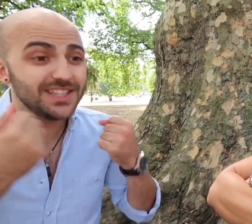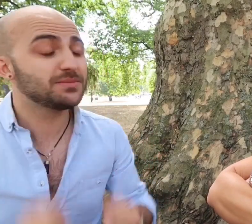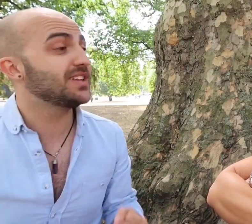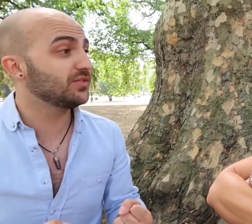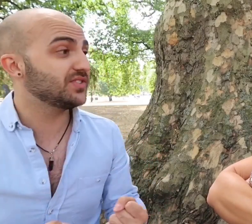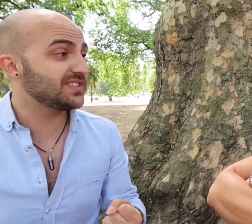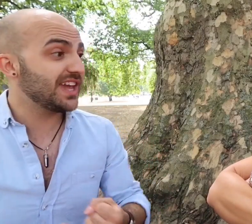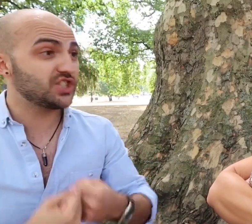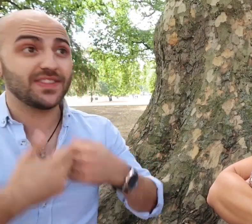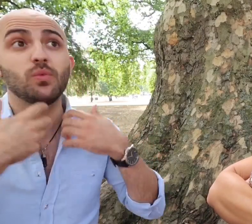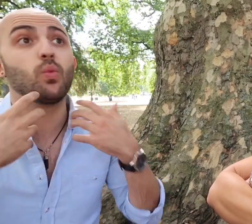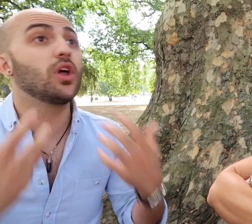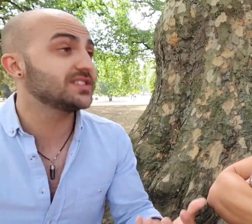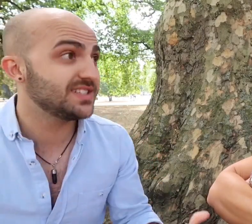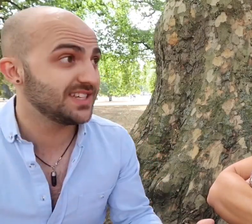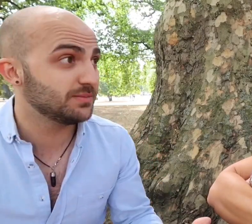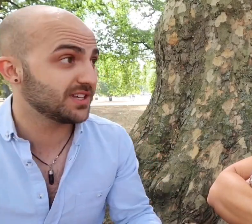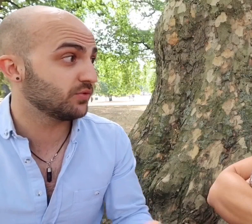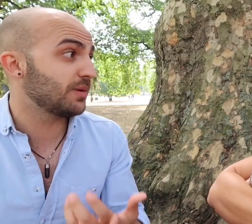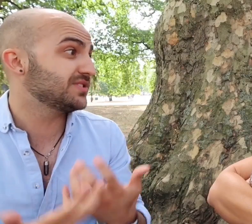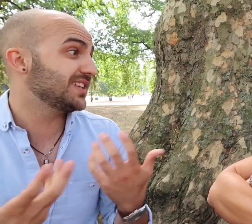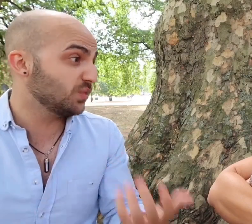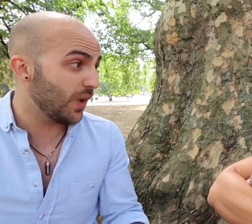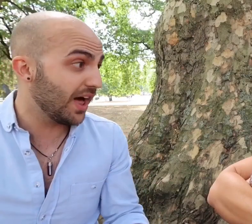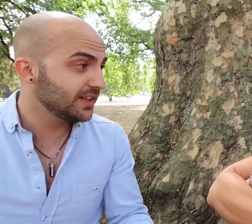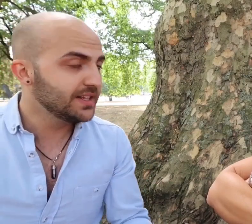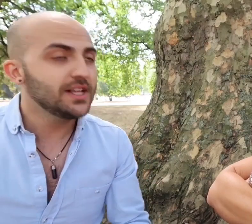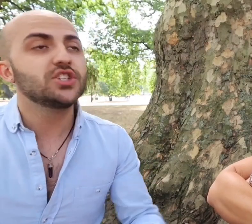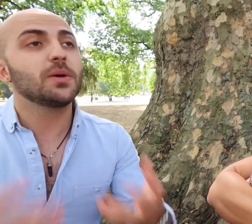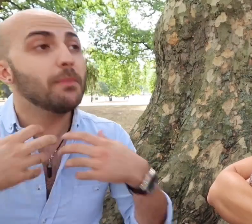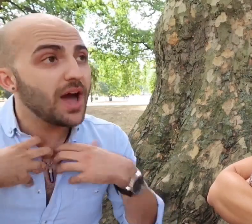themselves on stage and they want to see themselves represented well so my